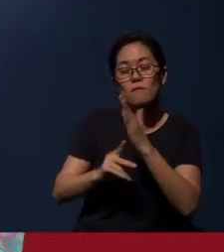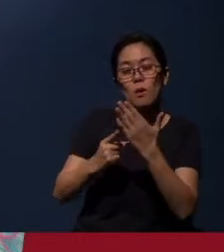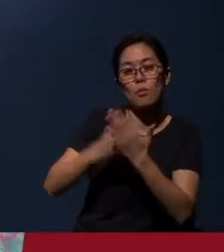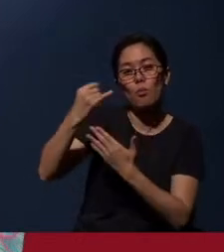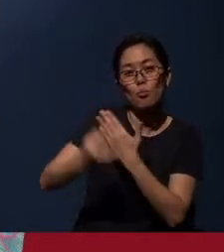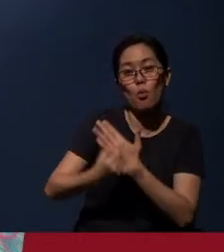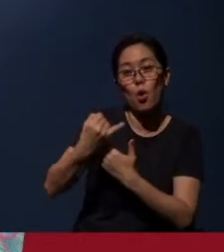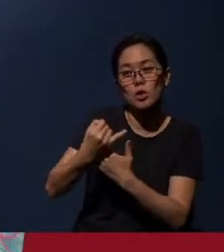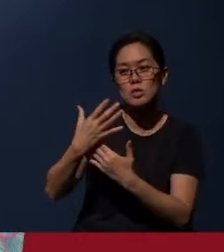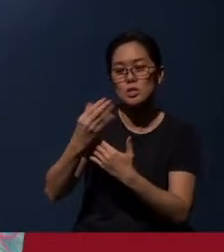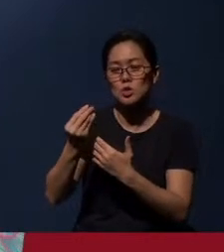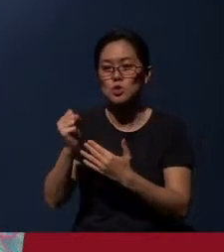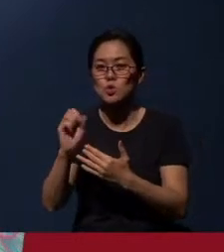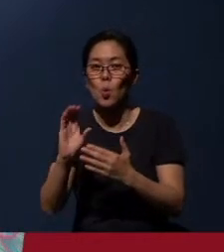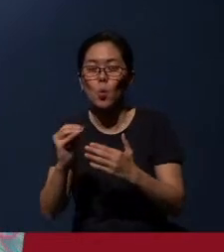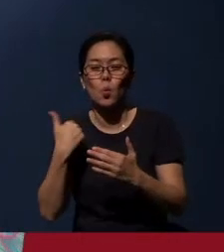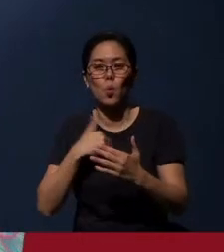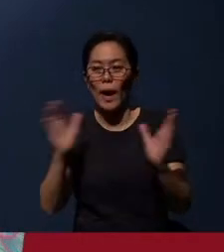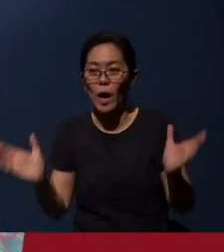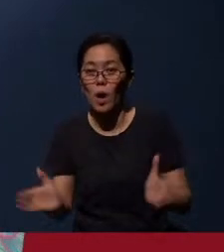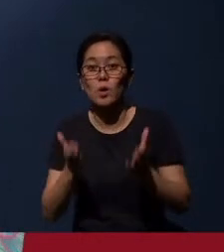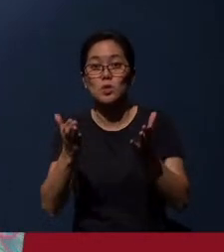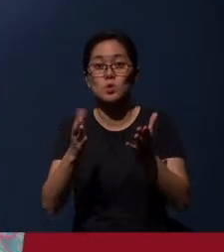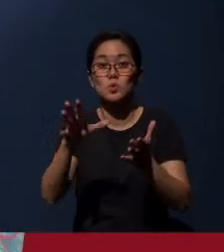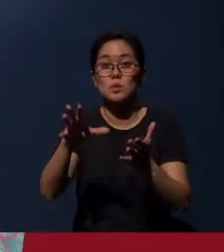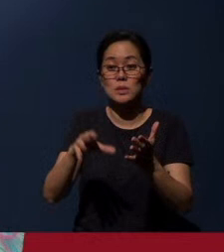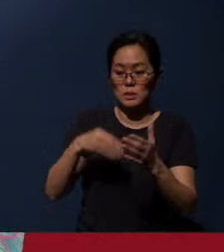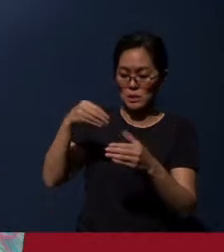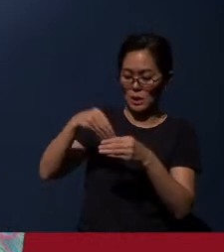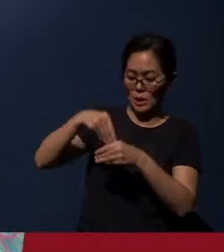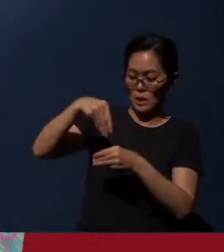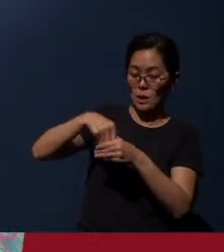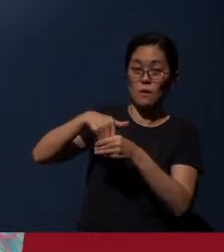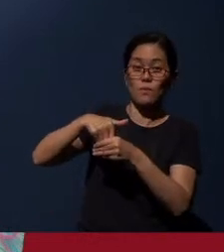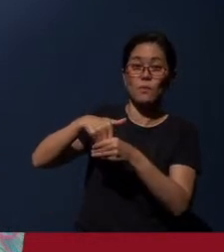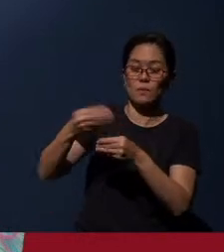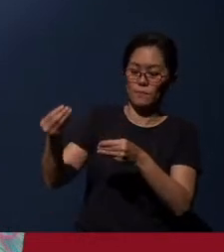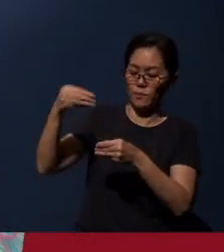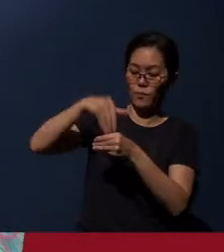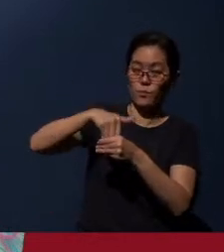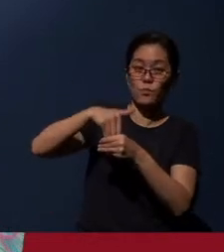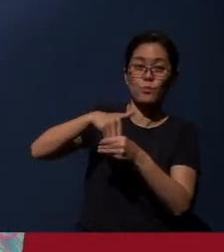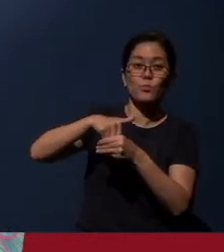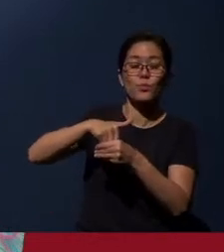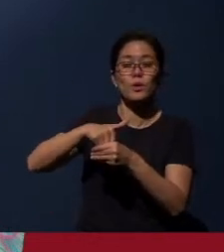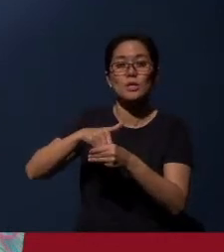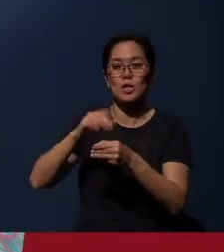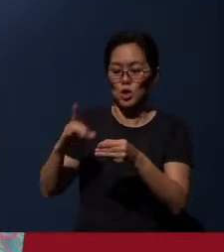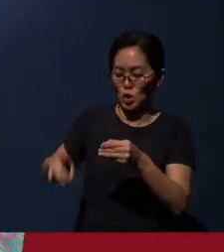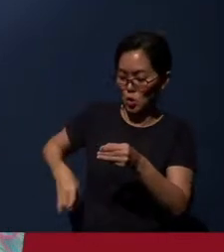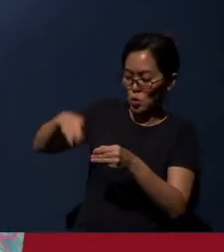And so we encourage you to take an envelope, take an angbao and put a donation or contribution